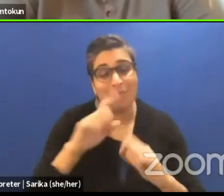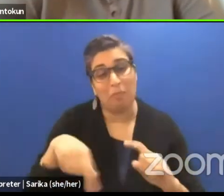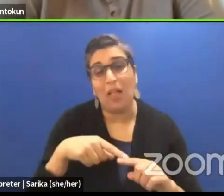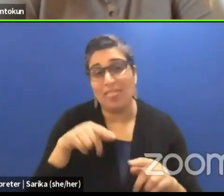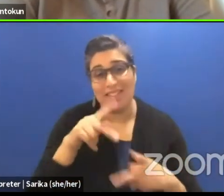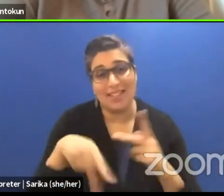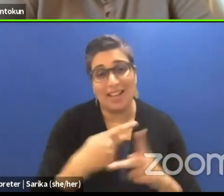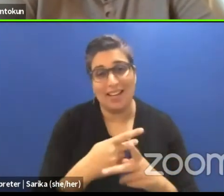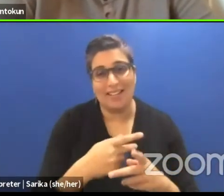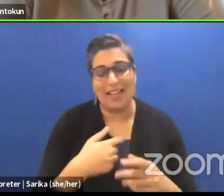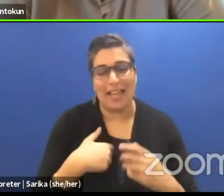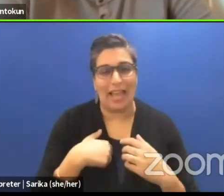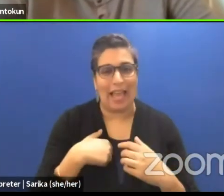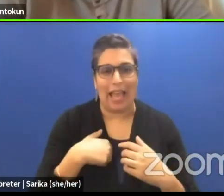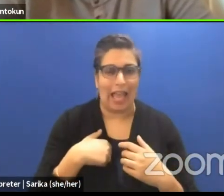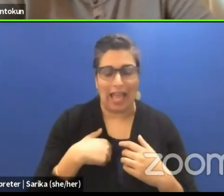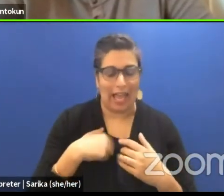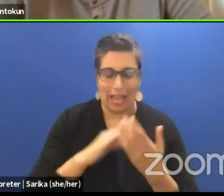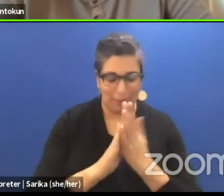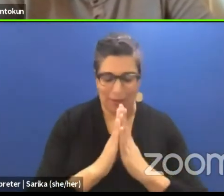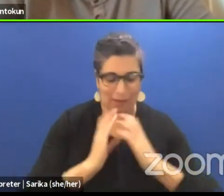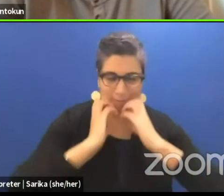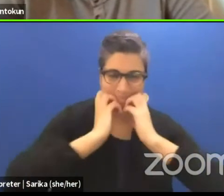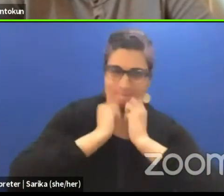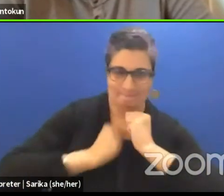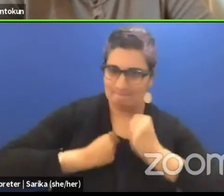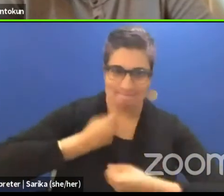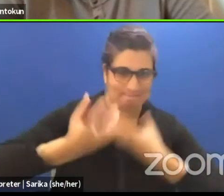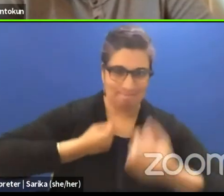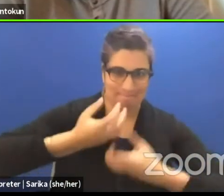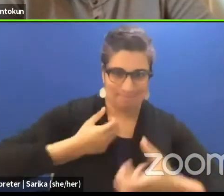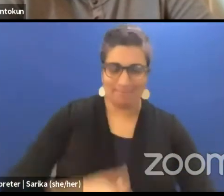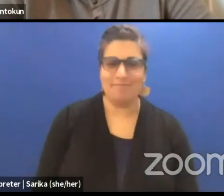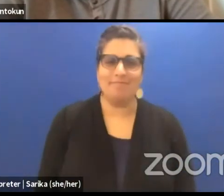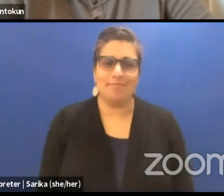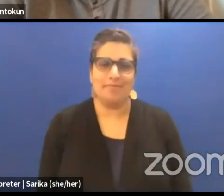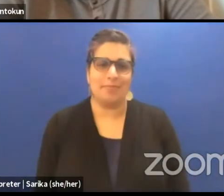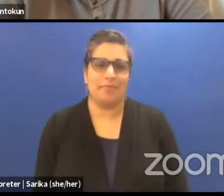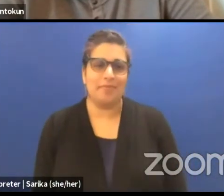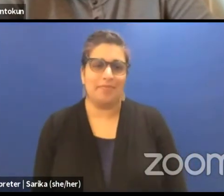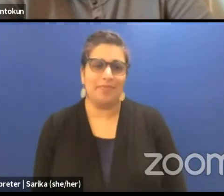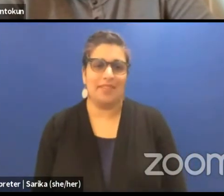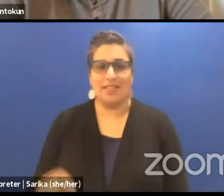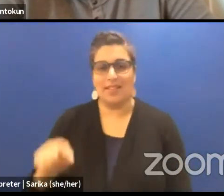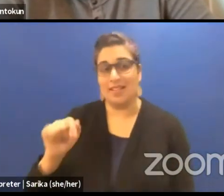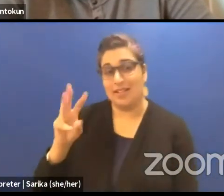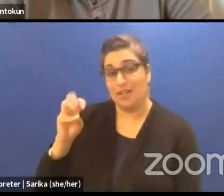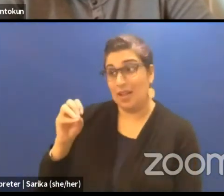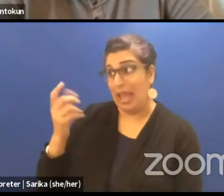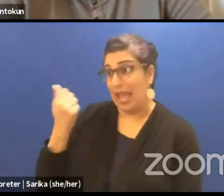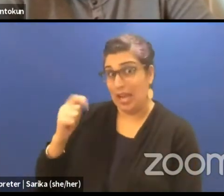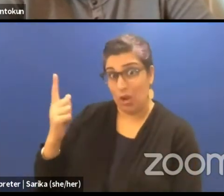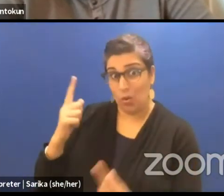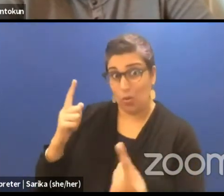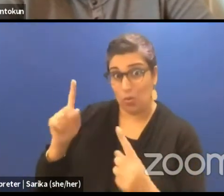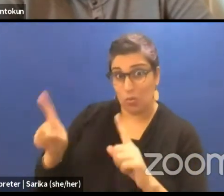I get worked up. Any question, Lloyd, do you have any question